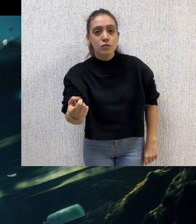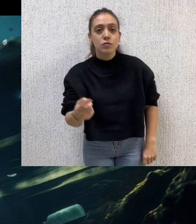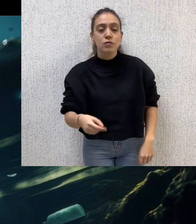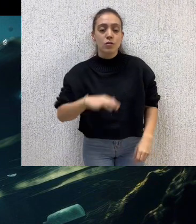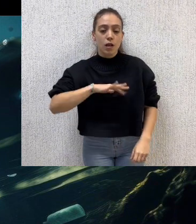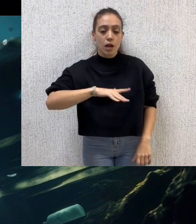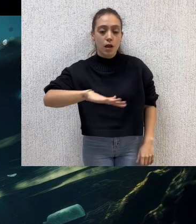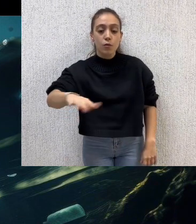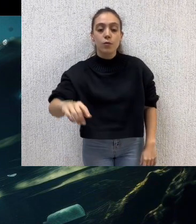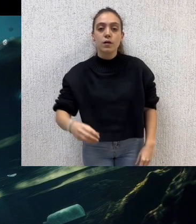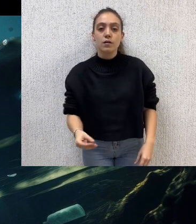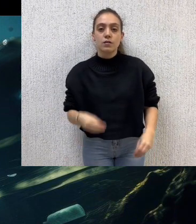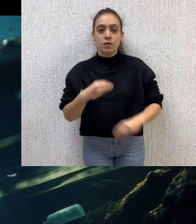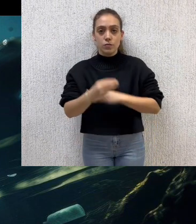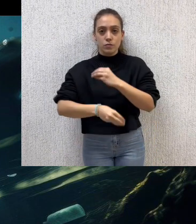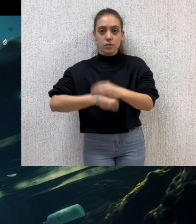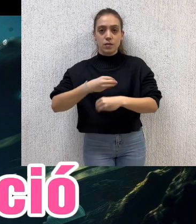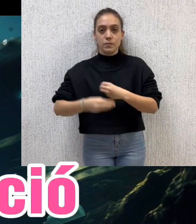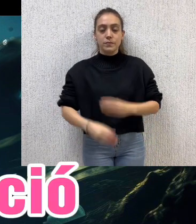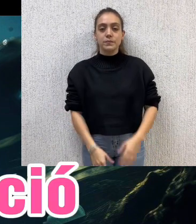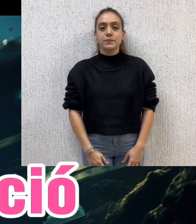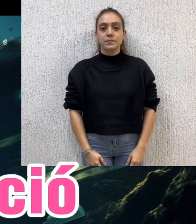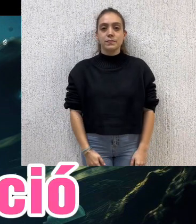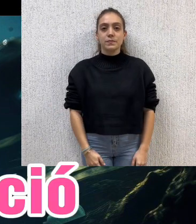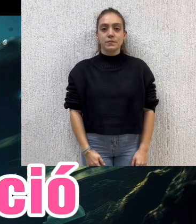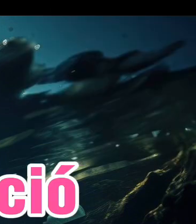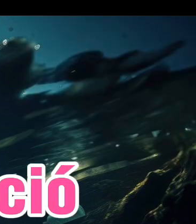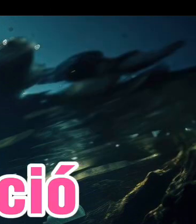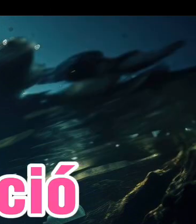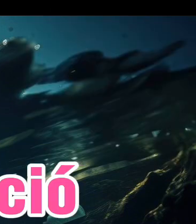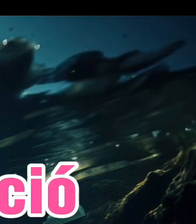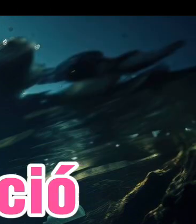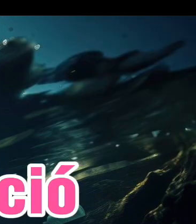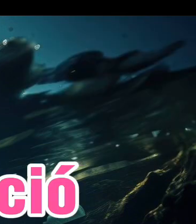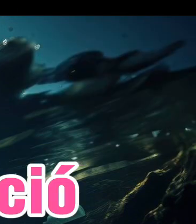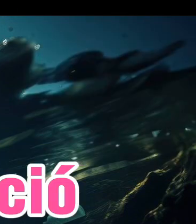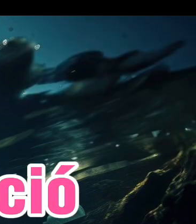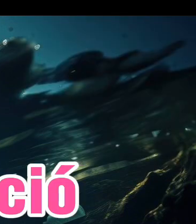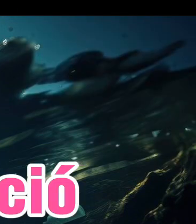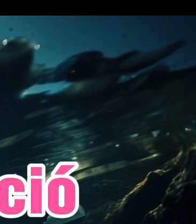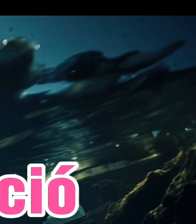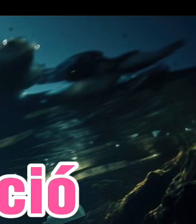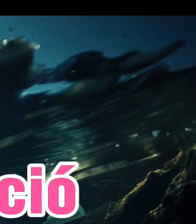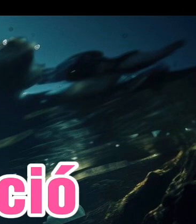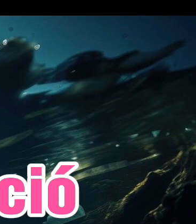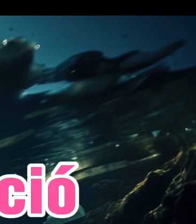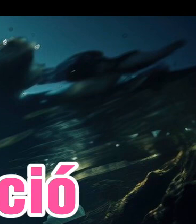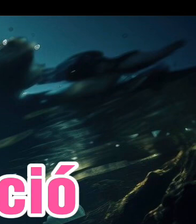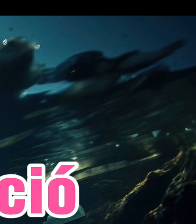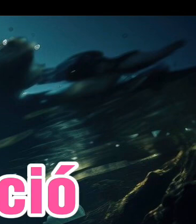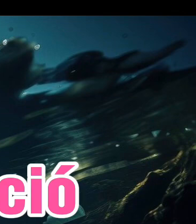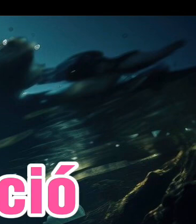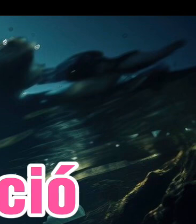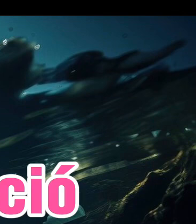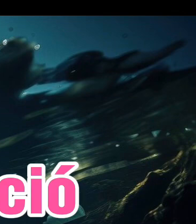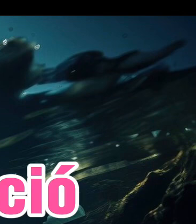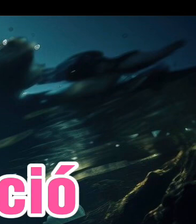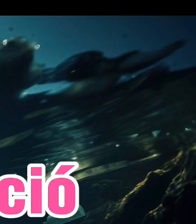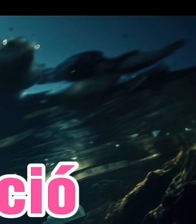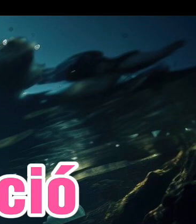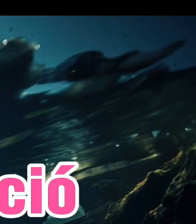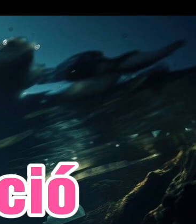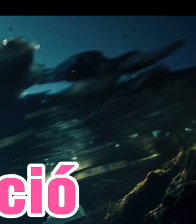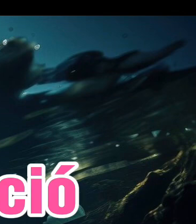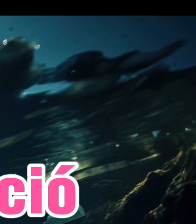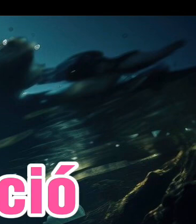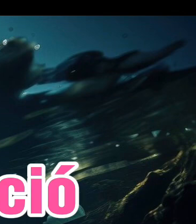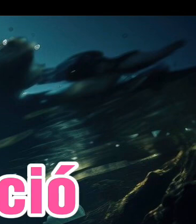It is imperative to implement policies that regulate the use of water, as this resource is essential for life and is at risk of depletion.